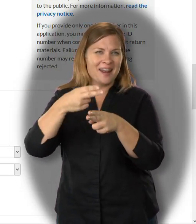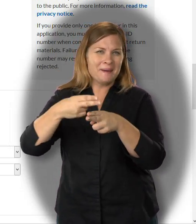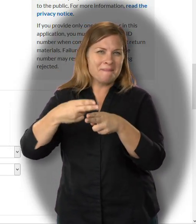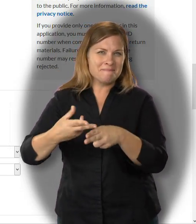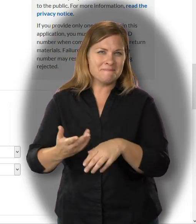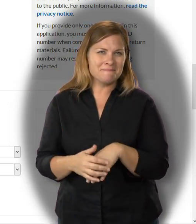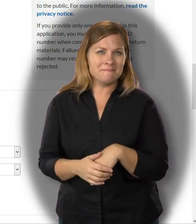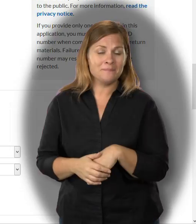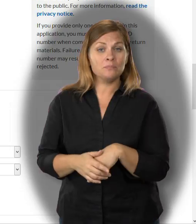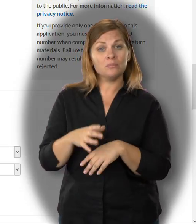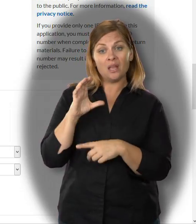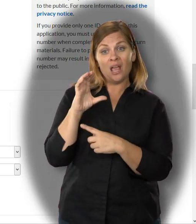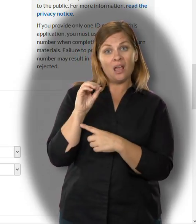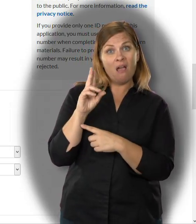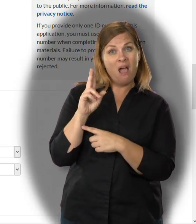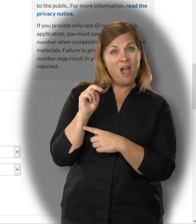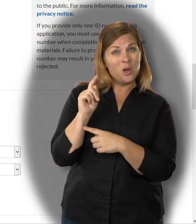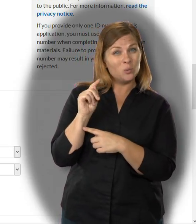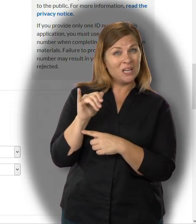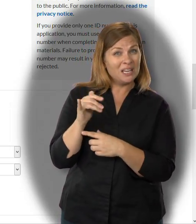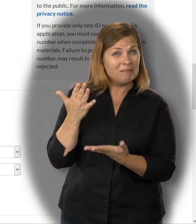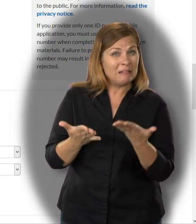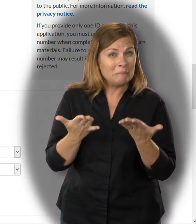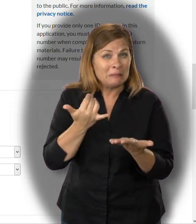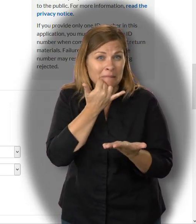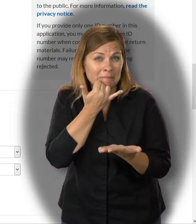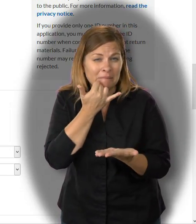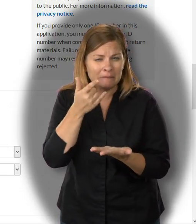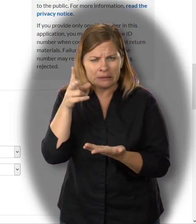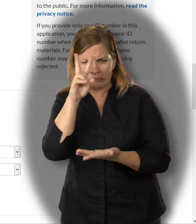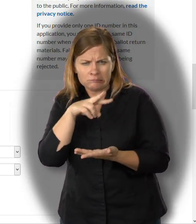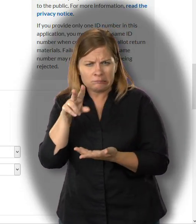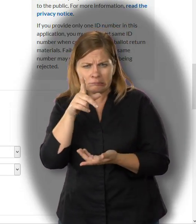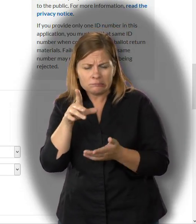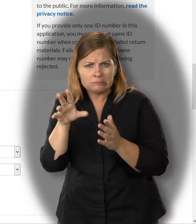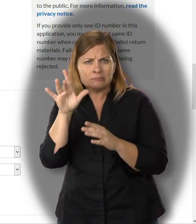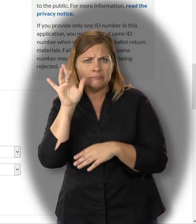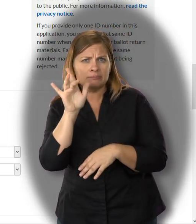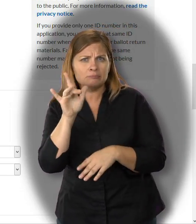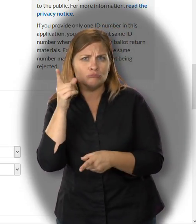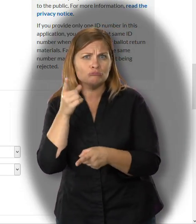the one you chose is listed under the heading "Minnesota address where you live."